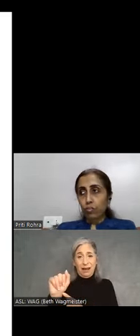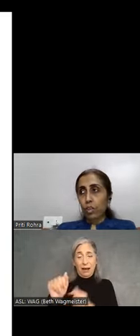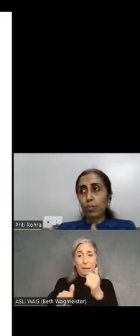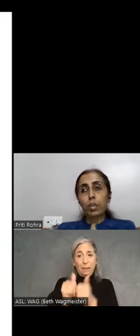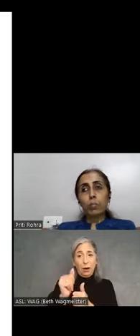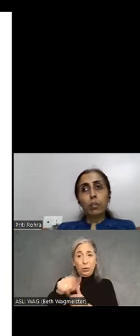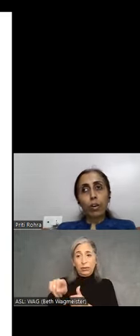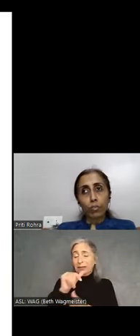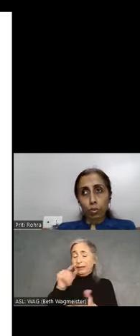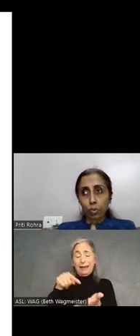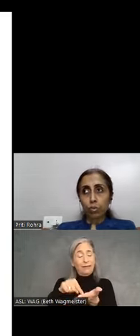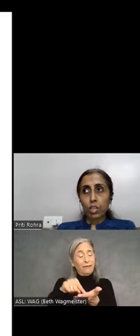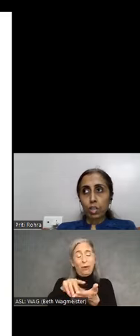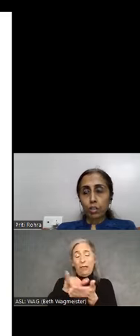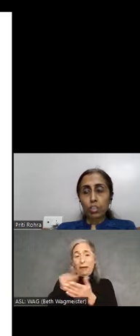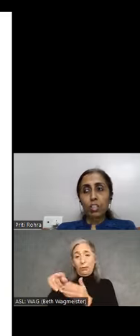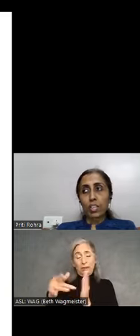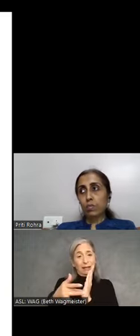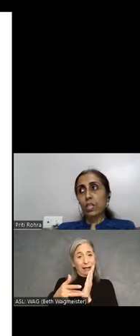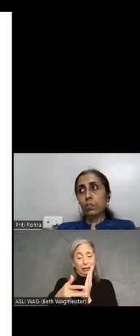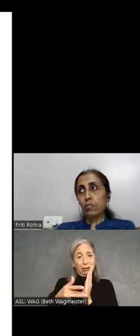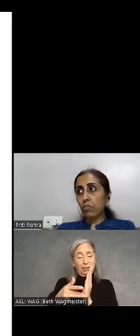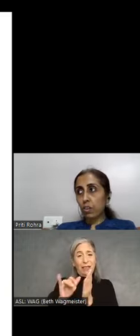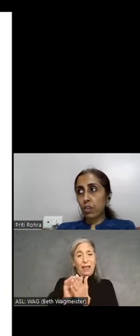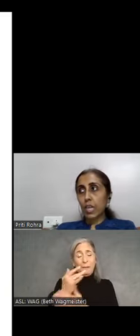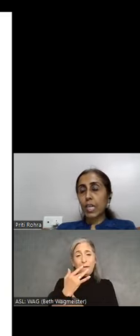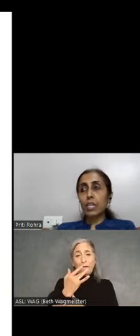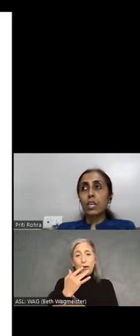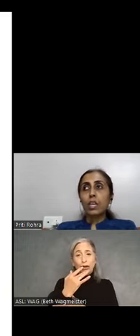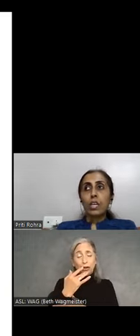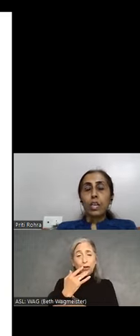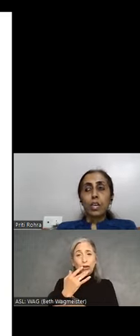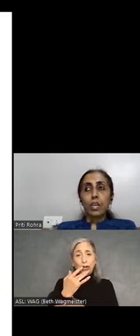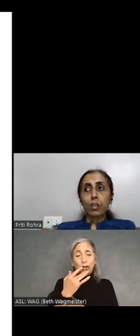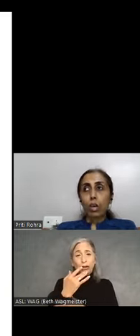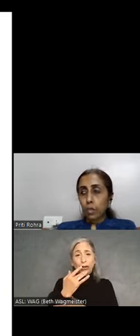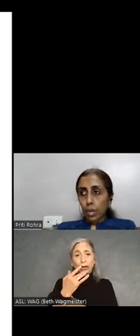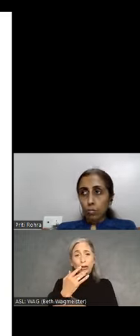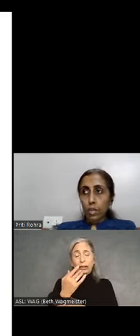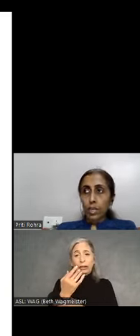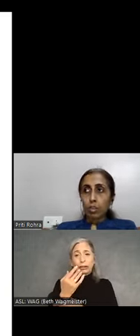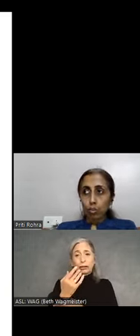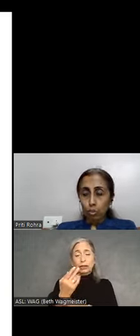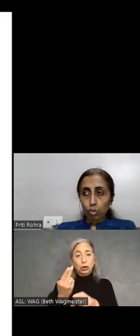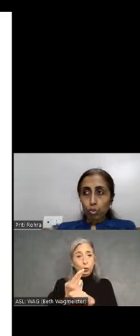them would be able to afford those technologies. That's why they prefer to come down and use those